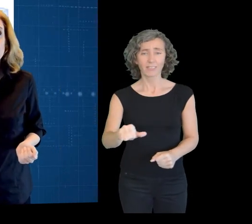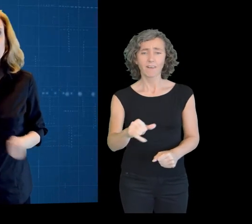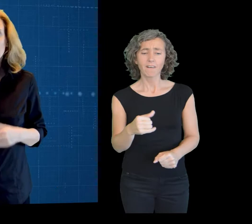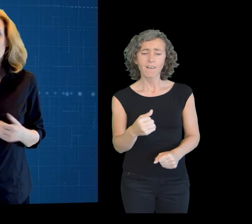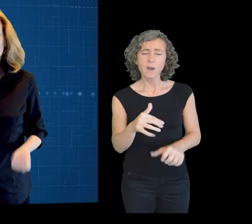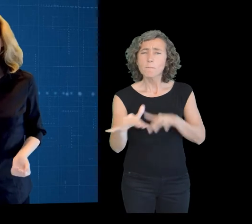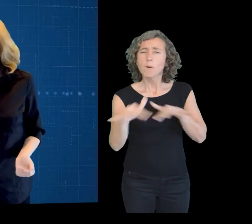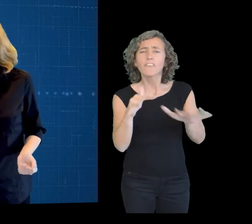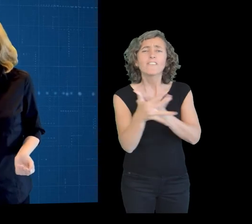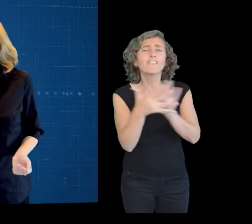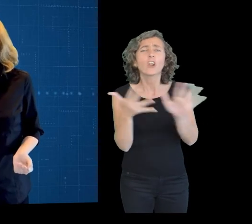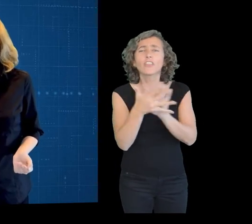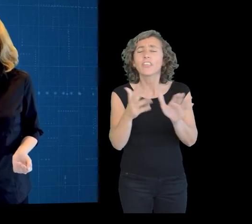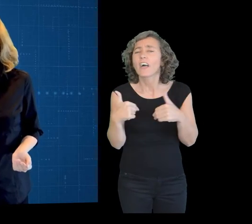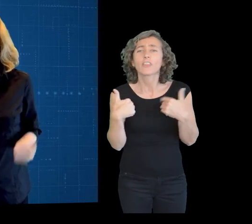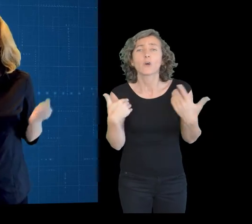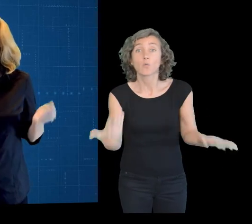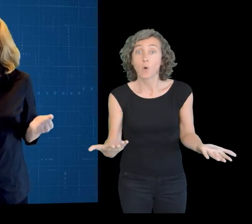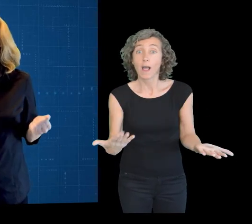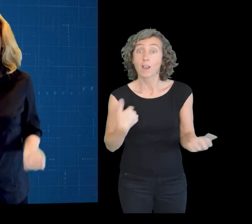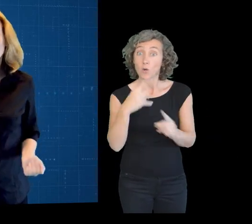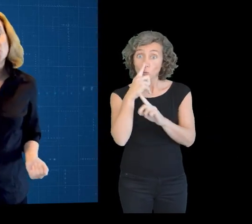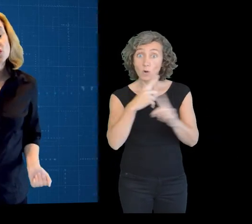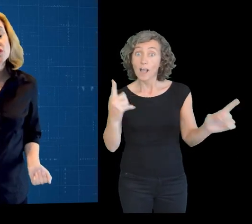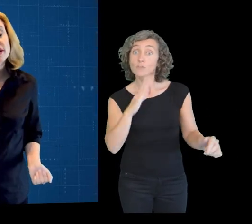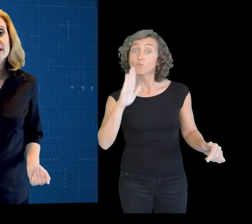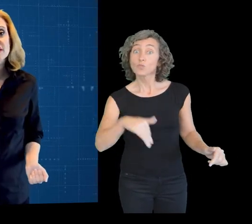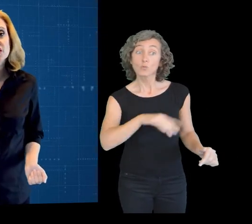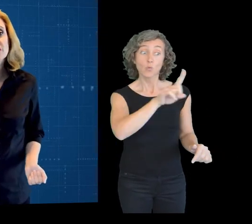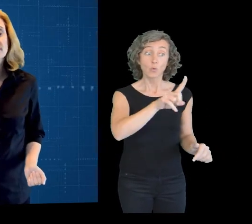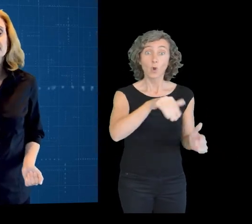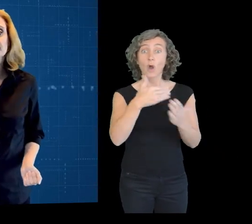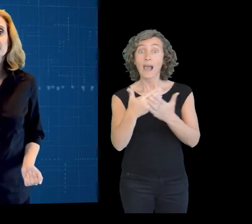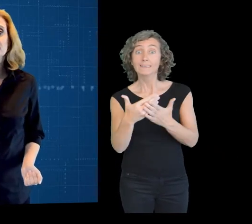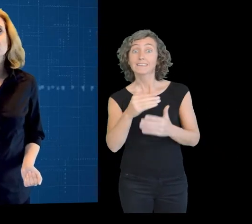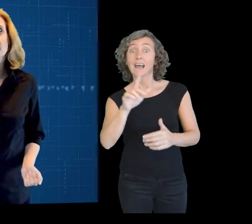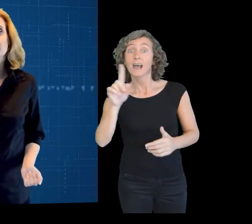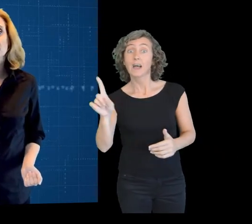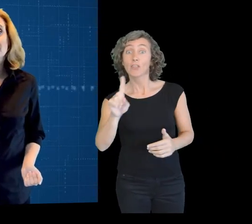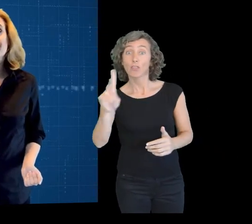The speed of these movements can range from 1cm to 12cm a year,